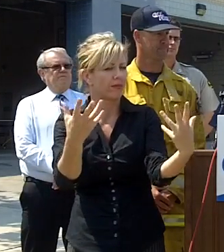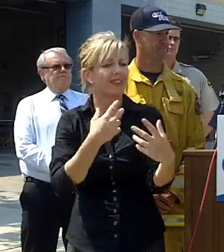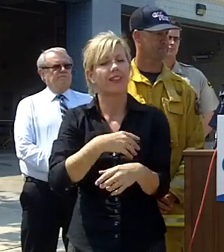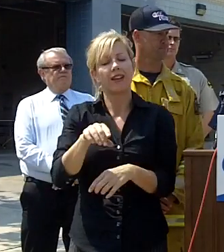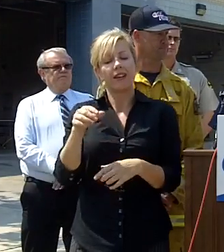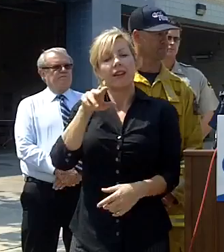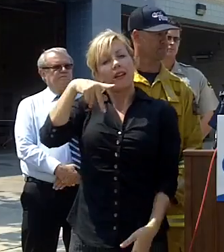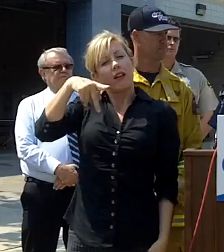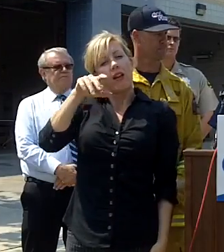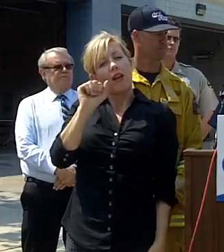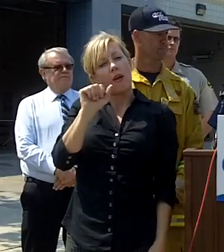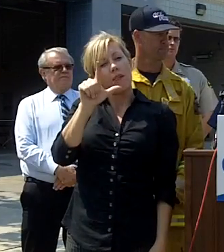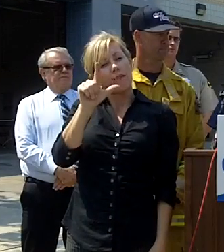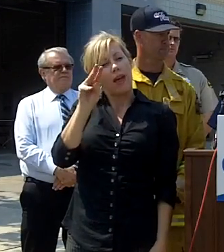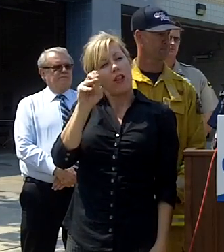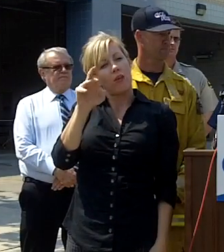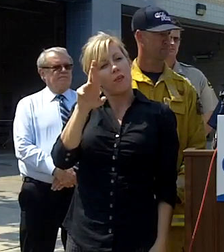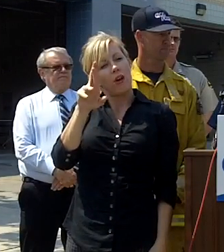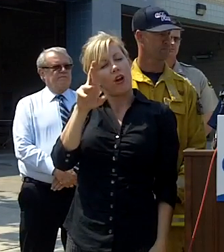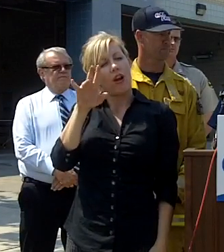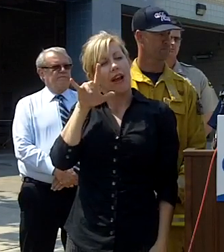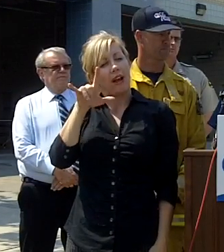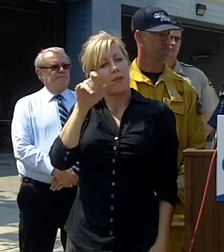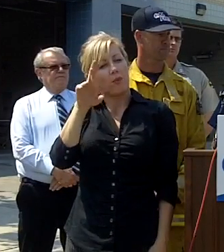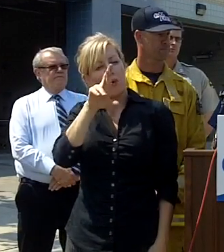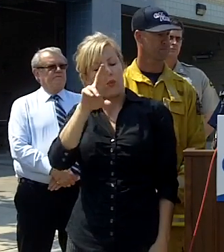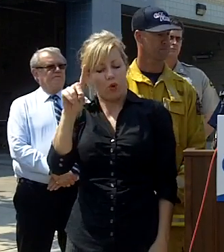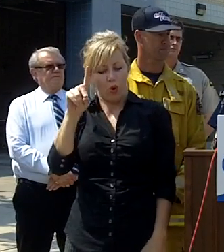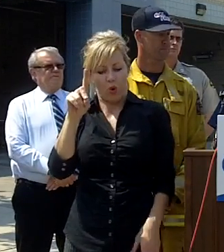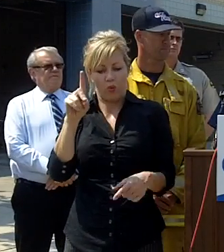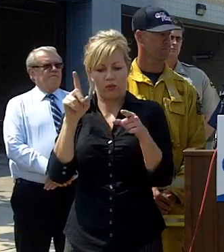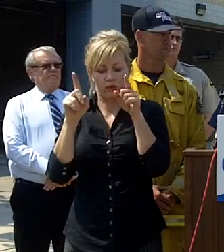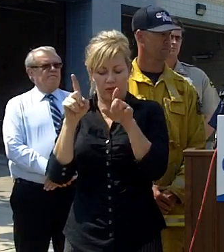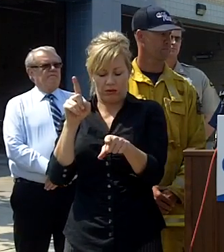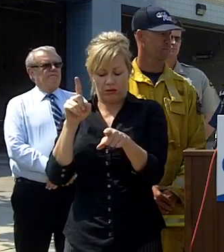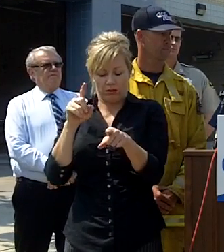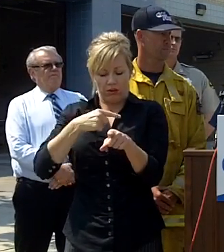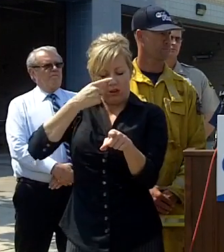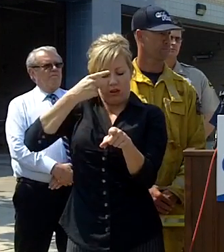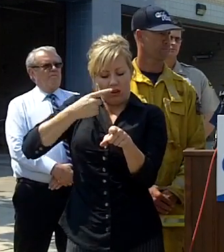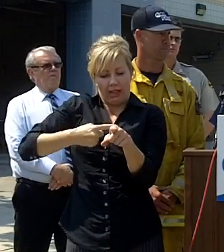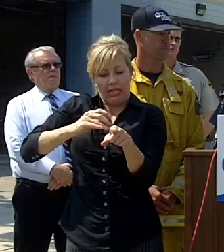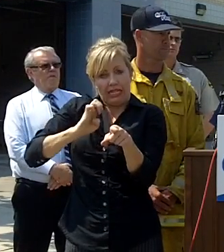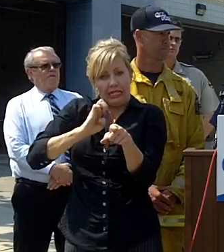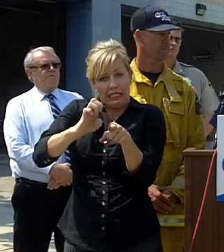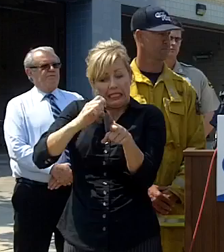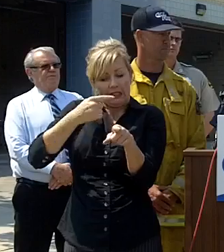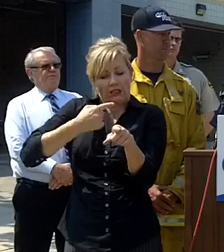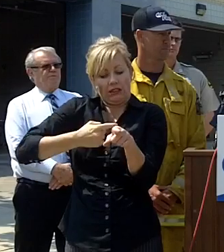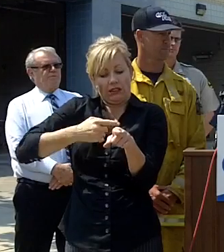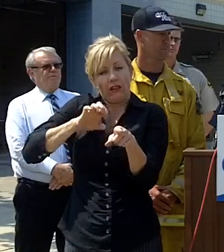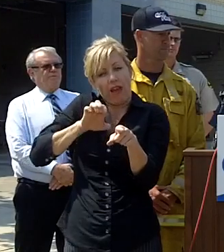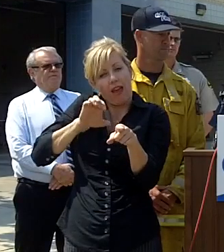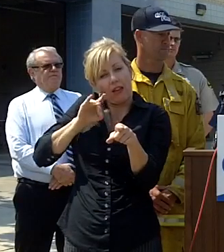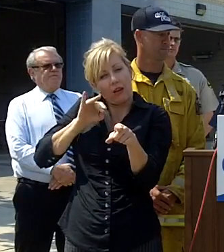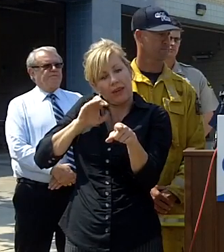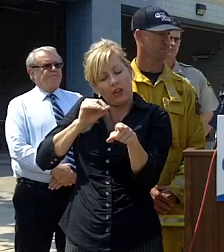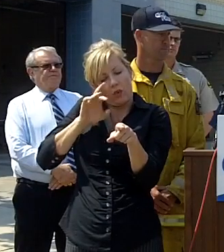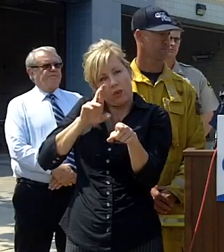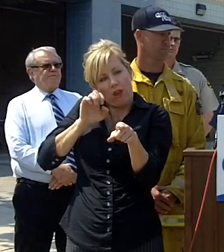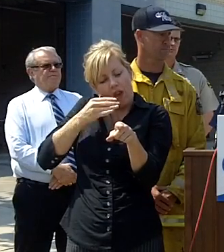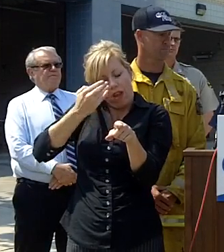Palomar Airport Road just east of el camino real on aula Conte that area and south to obvi our quiz